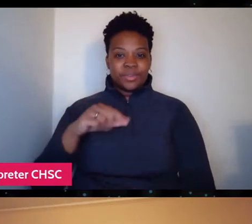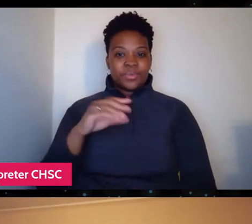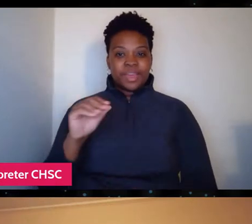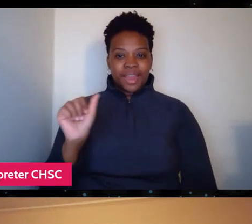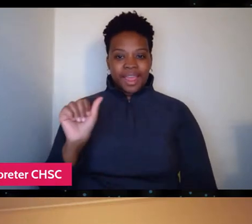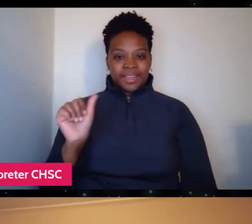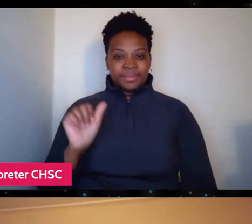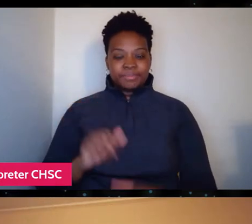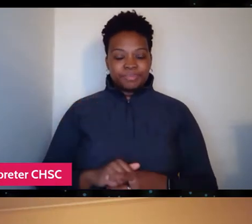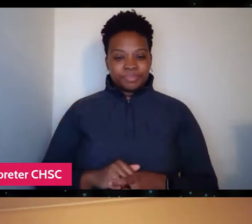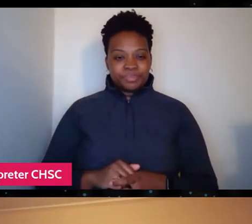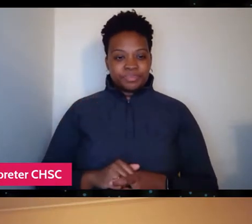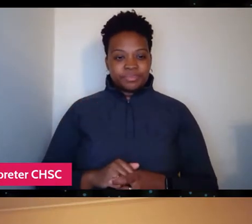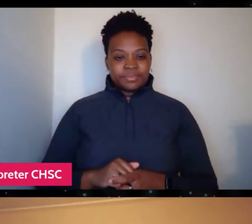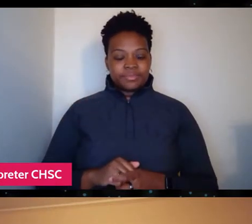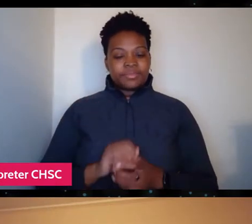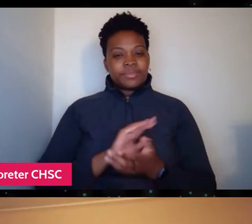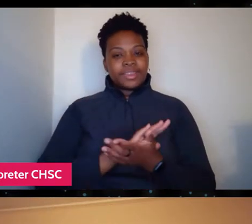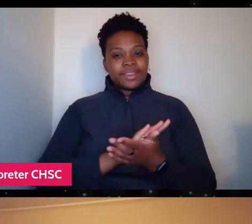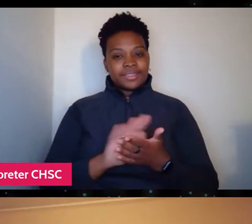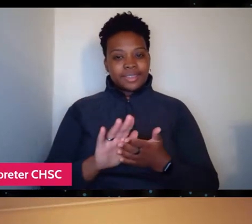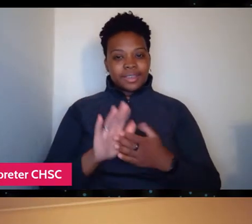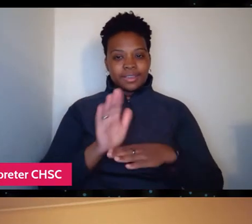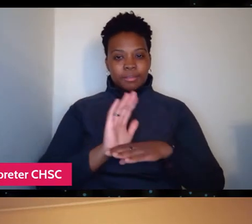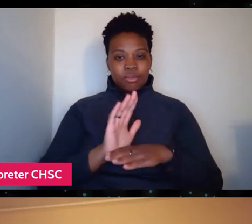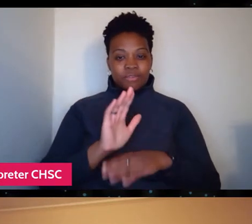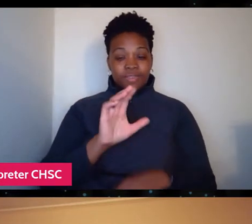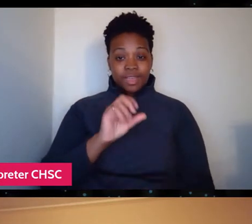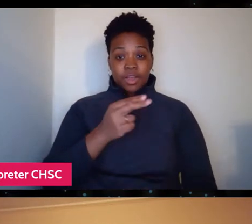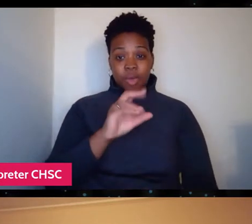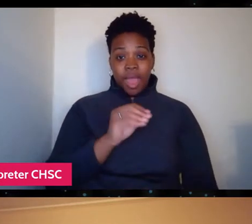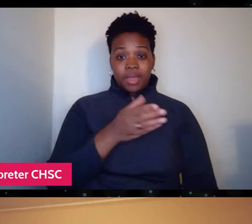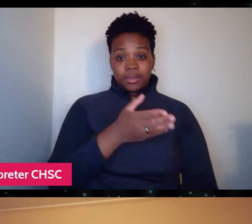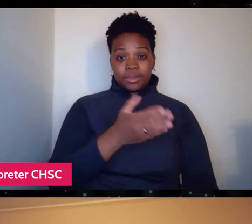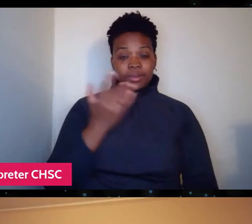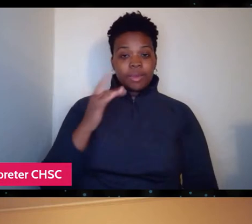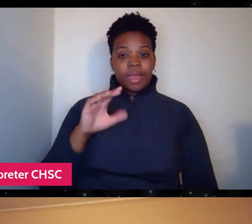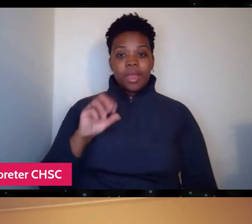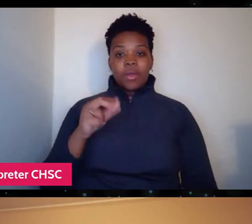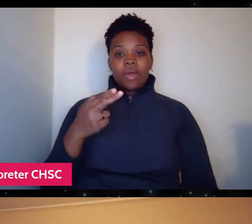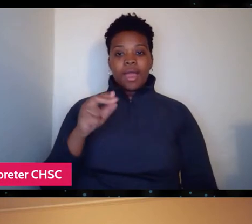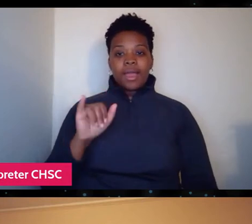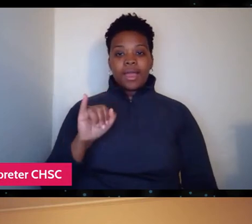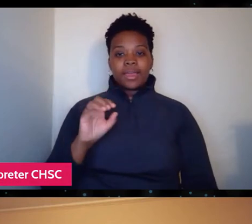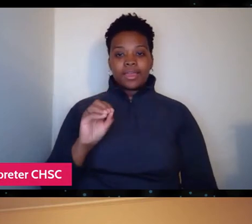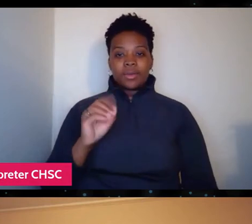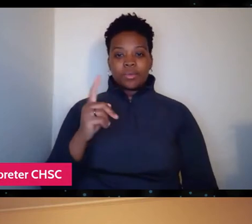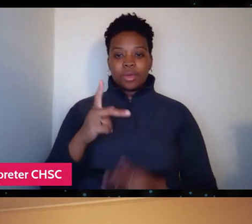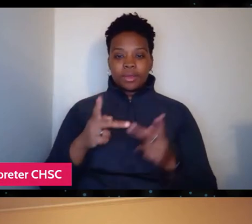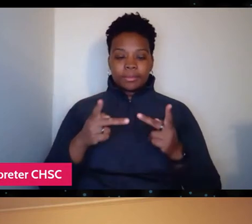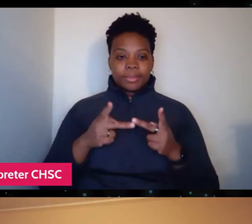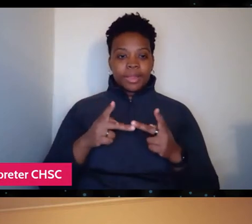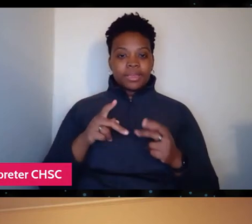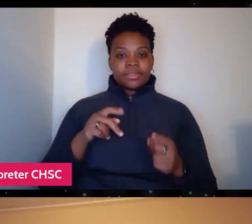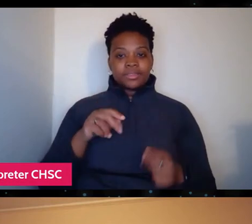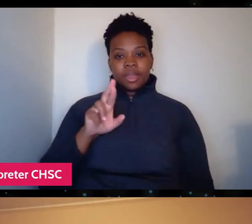It's nice that the film's in Ohio, because Ohio is one of those places that Remote Area Medical and Stan's work